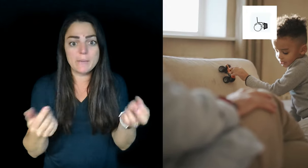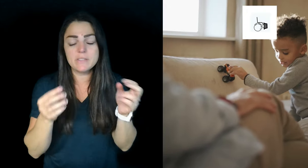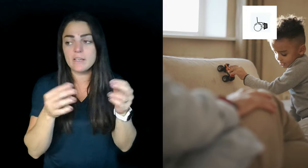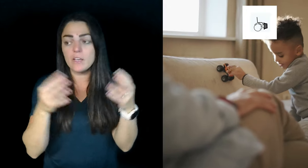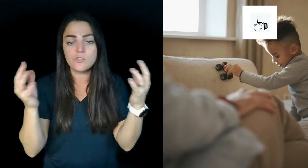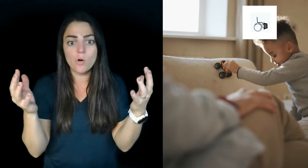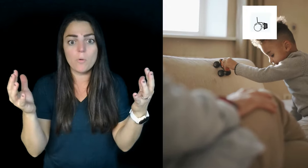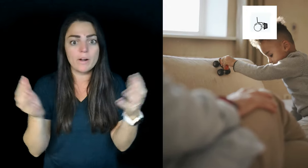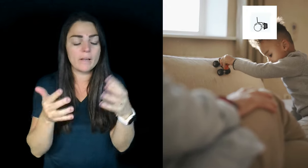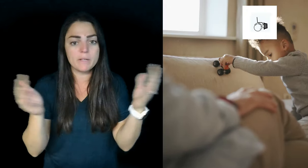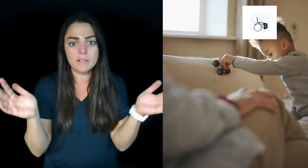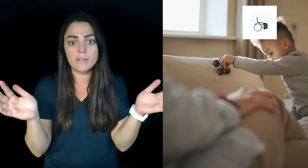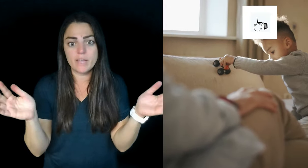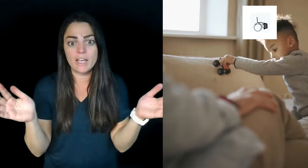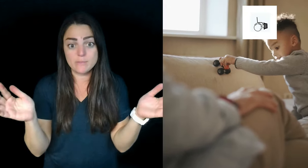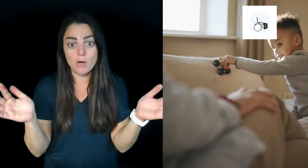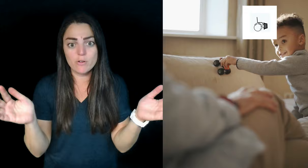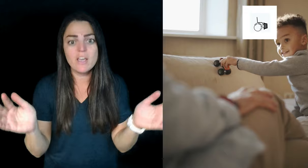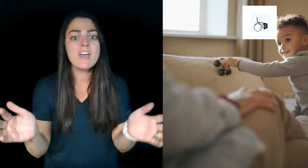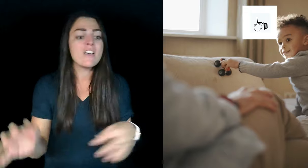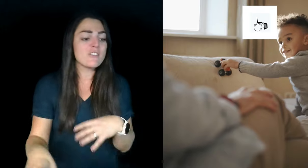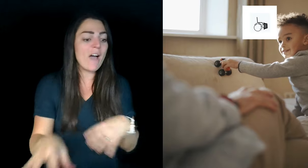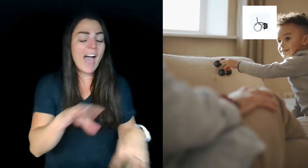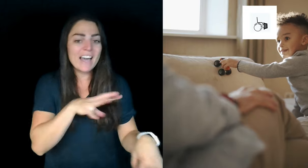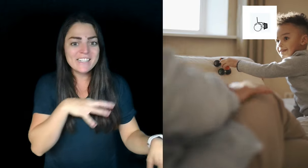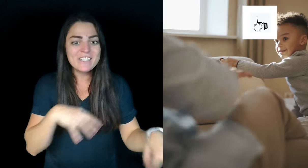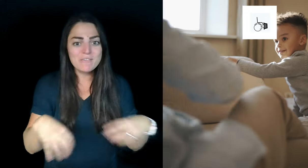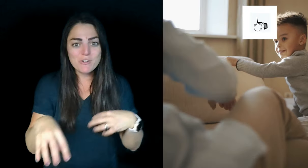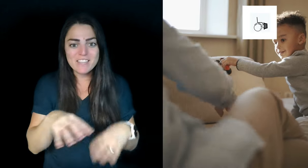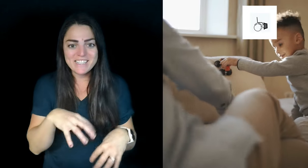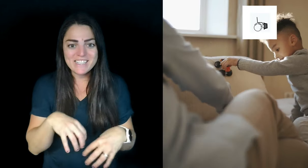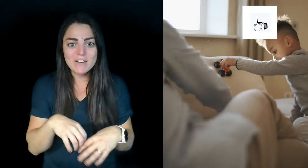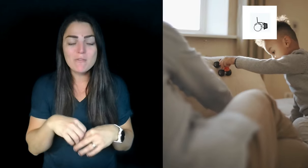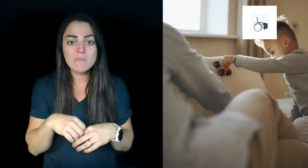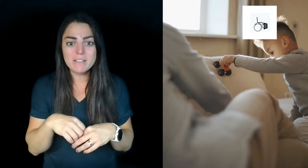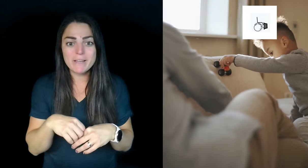and doing laughs is like so boring I'm gonna like explode so adding some new things in there will